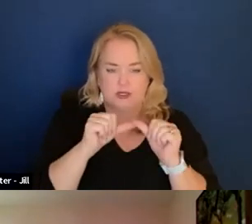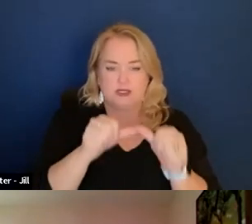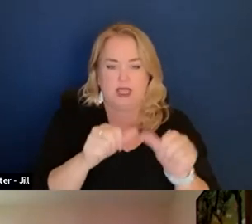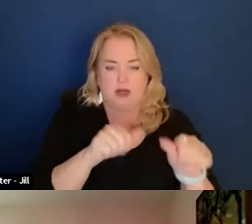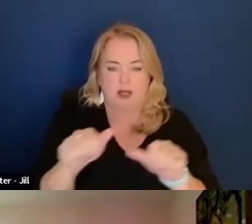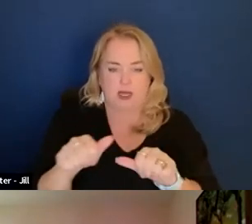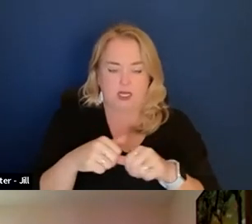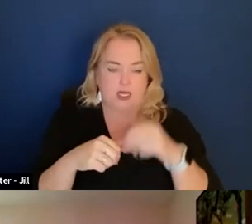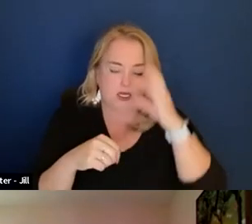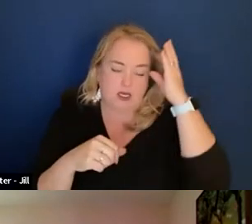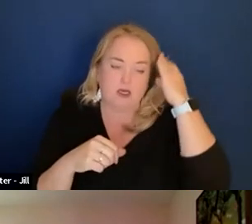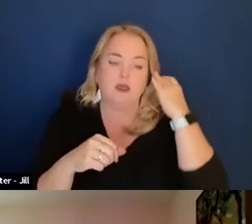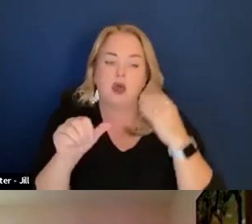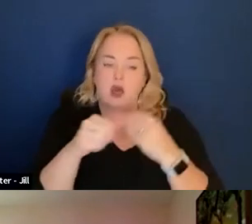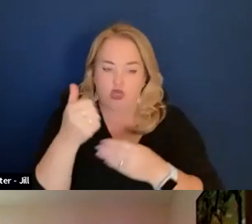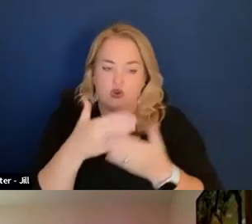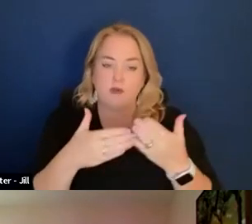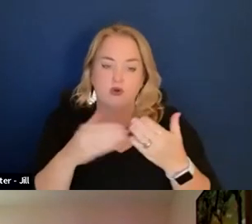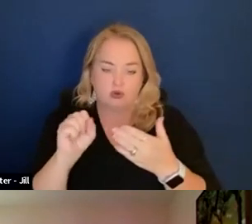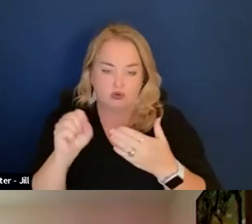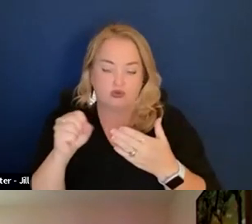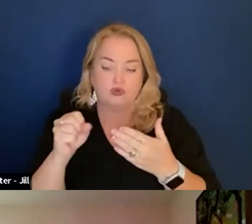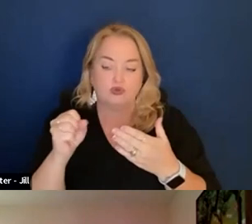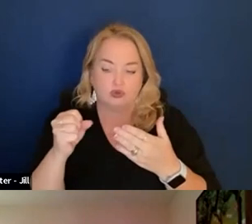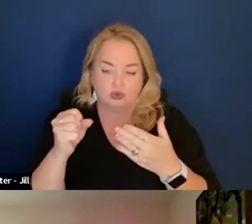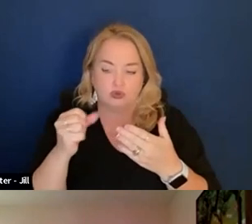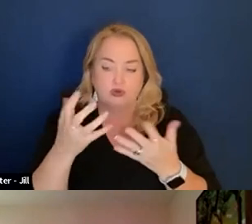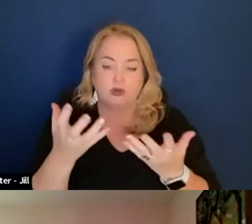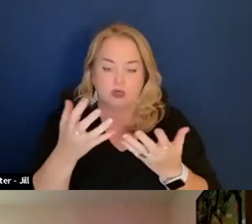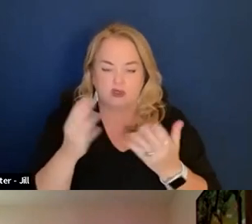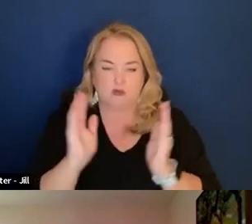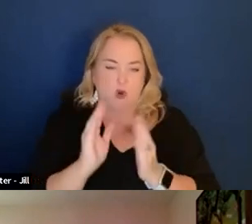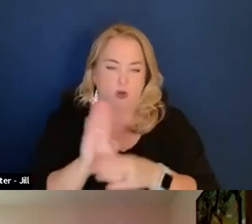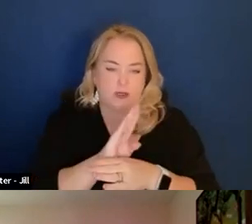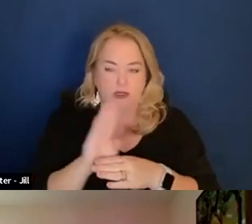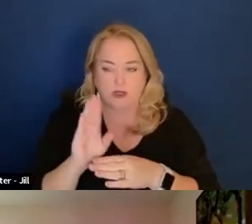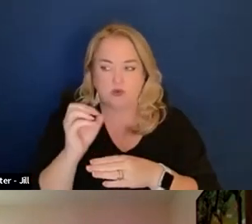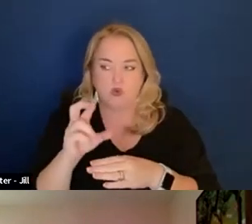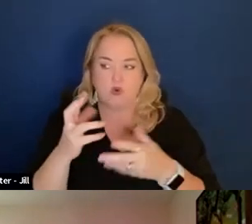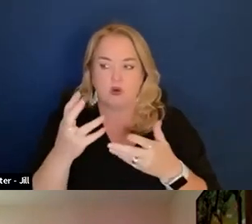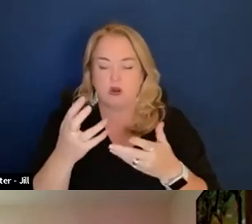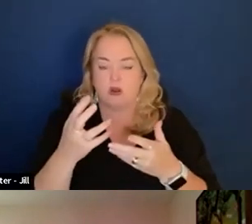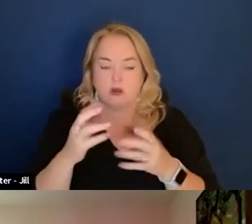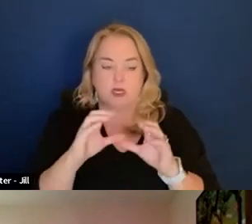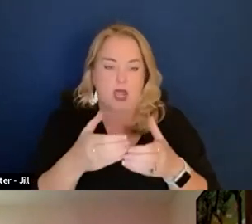Other aspects to small business or category management,